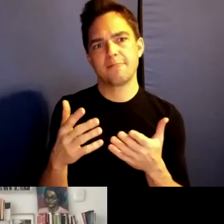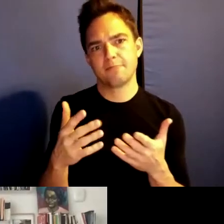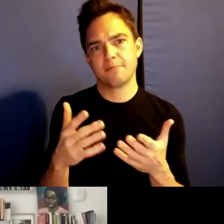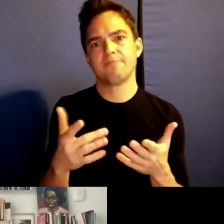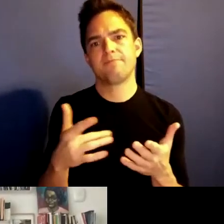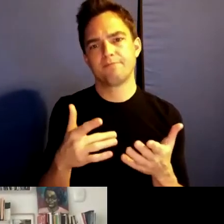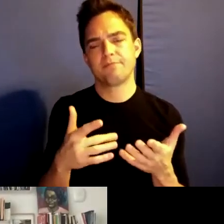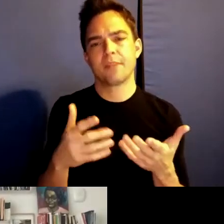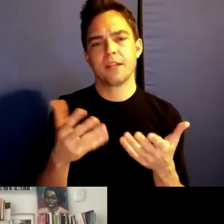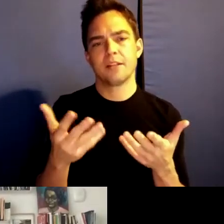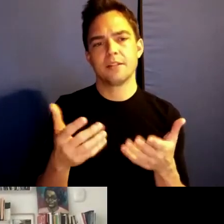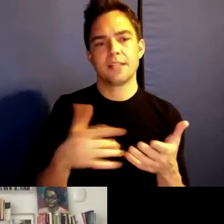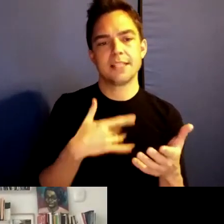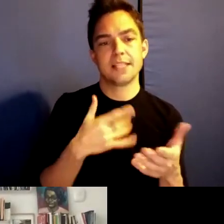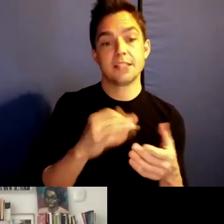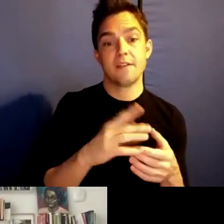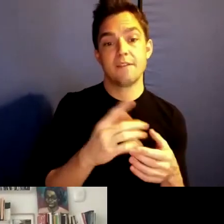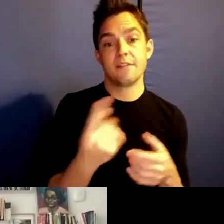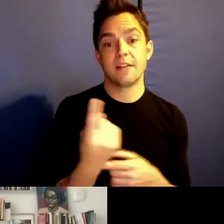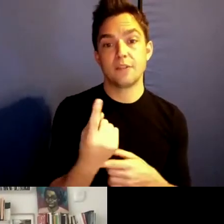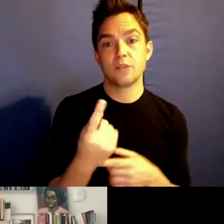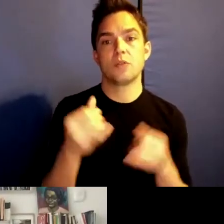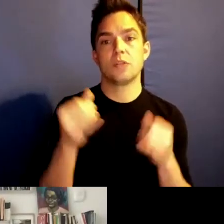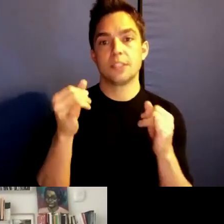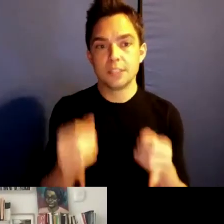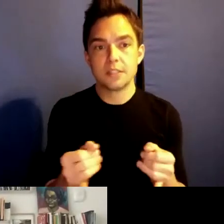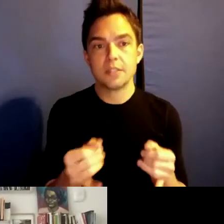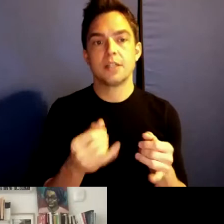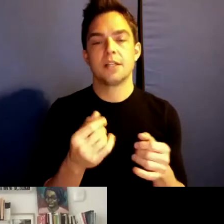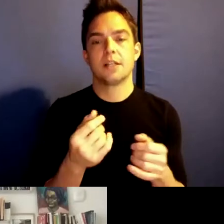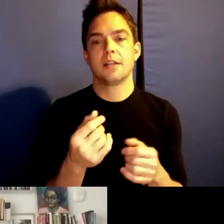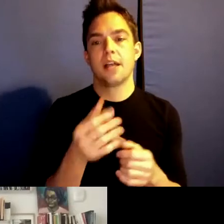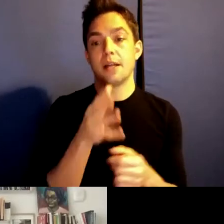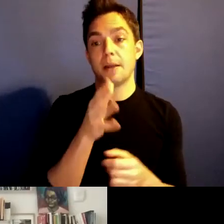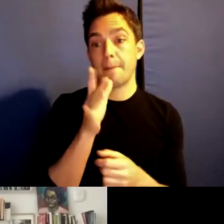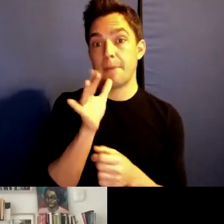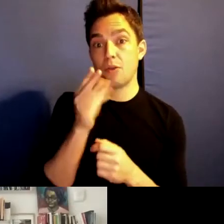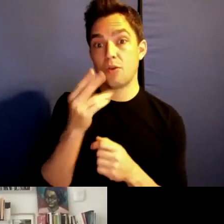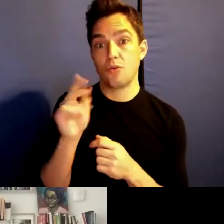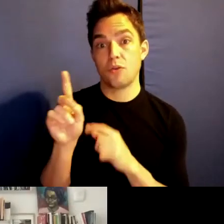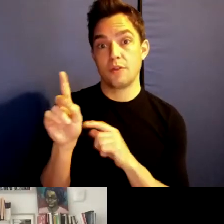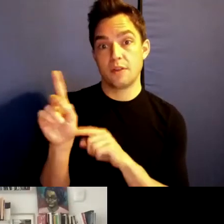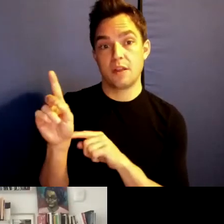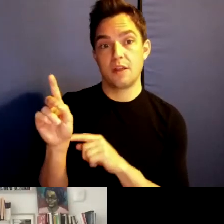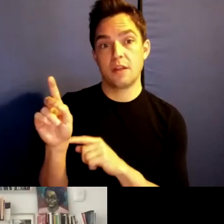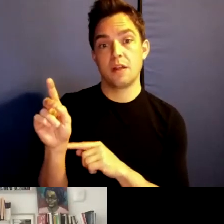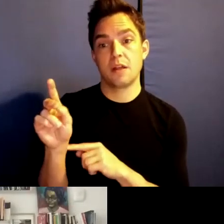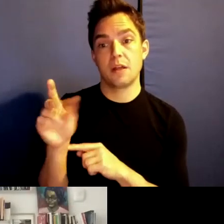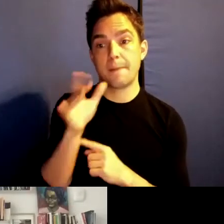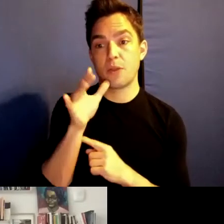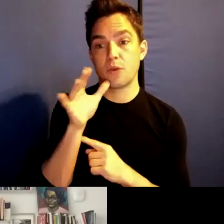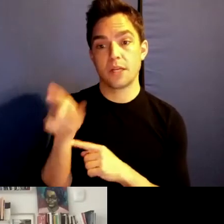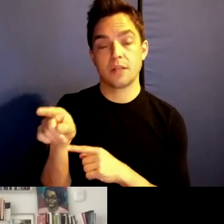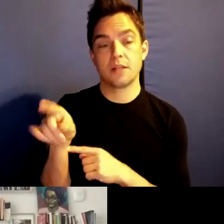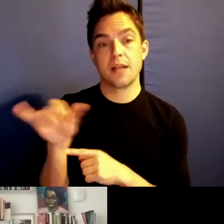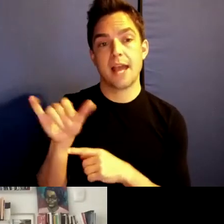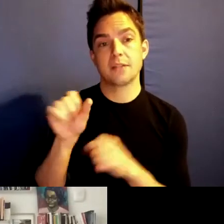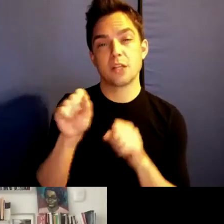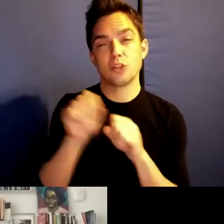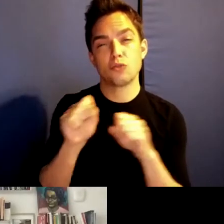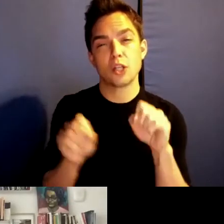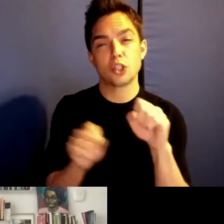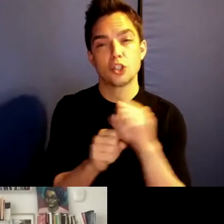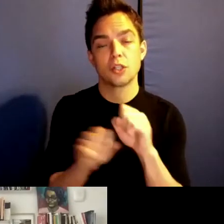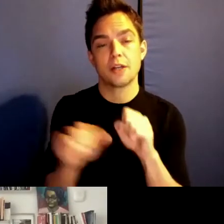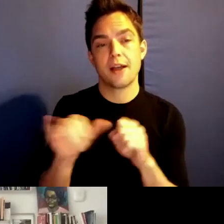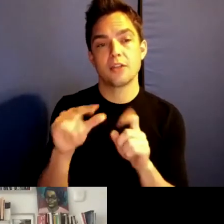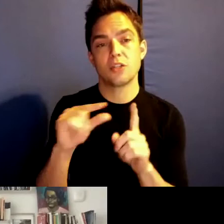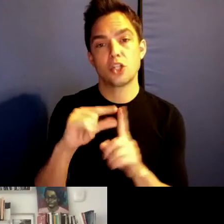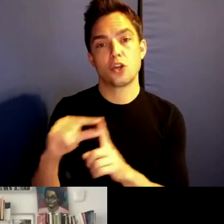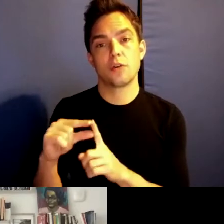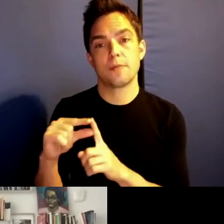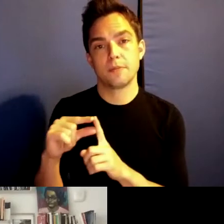or the singular, I think mothering, by way of as a structure, as a term, no matter how-limited